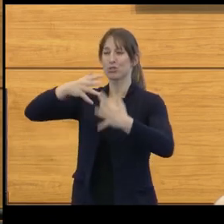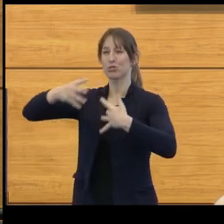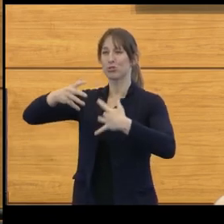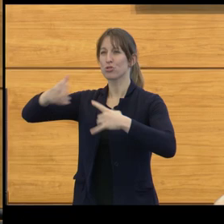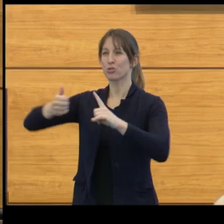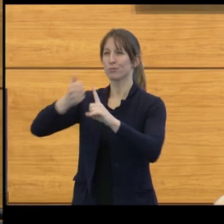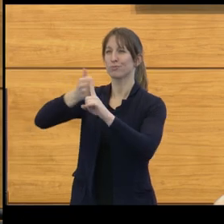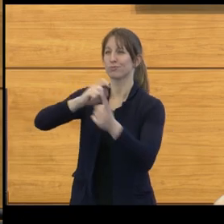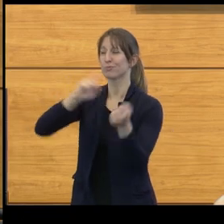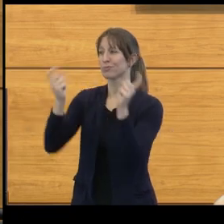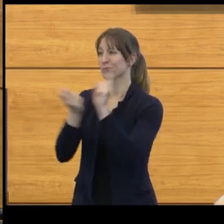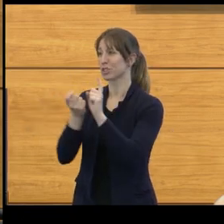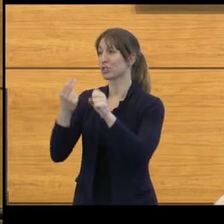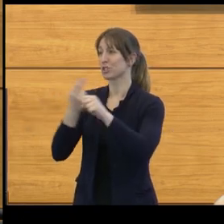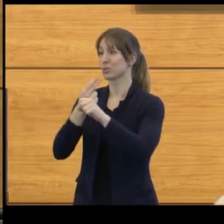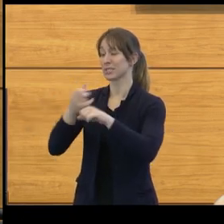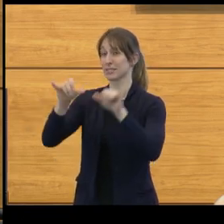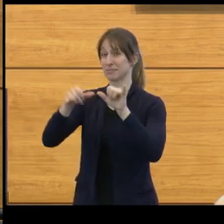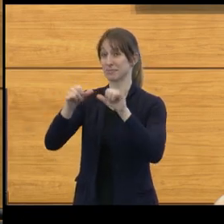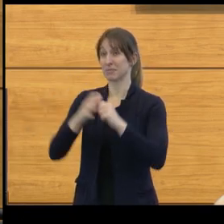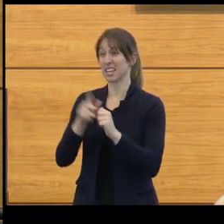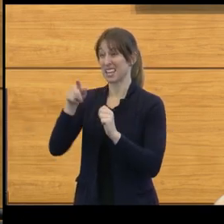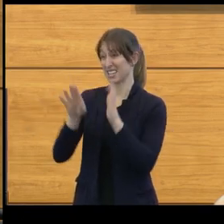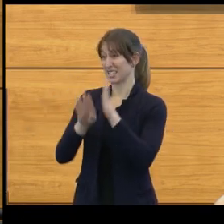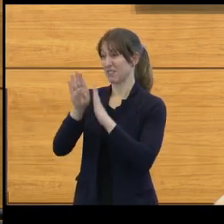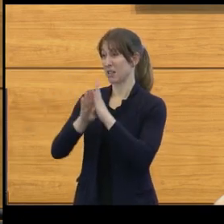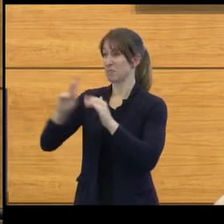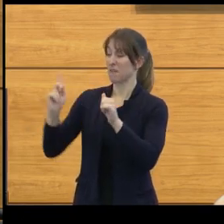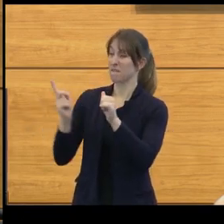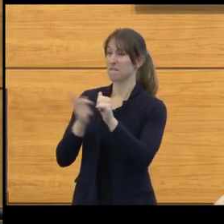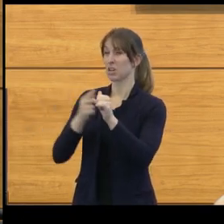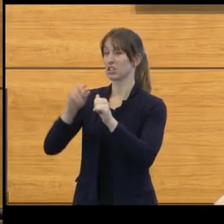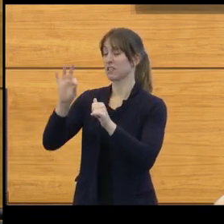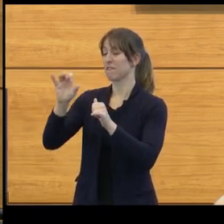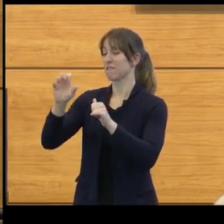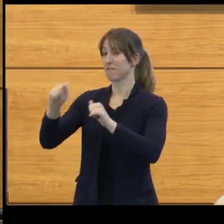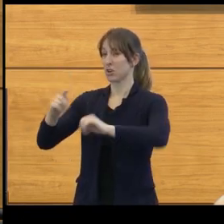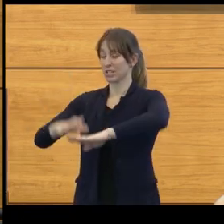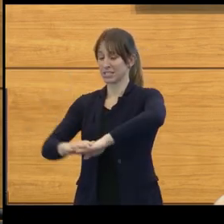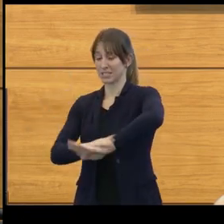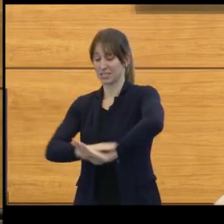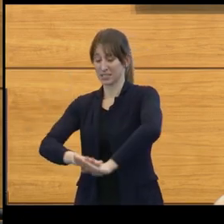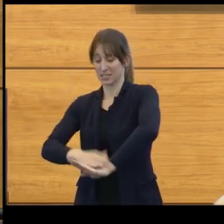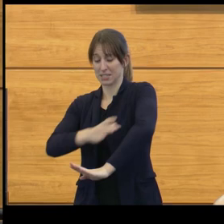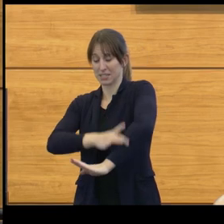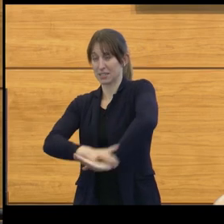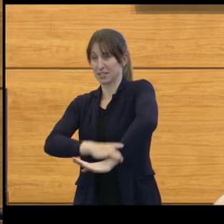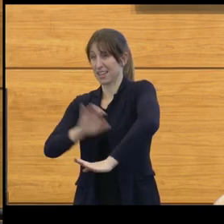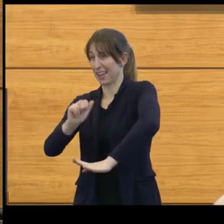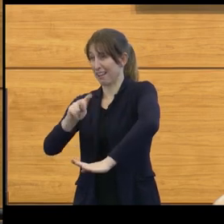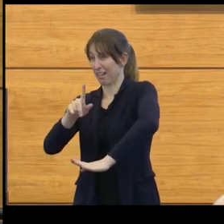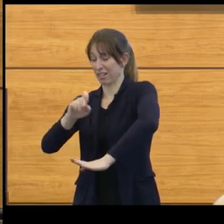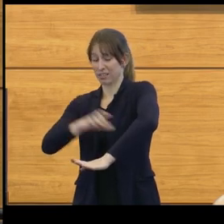He led development of the first ankle foot prosthesis that varies its stiffness step to step,